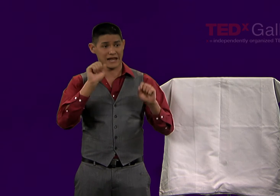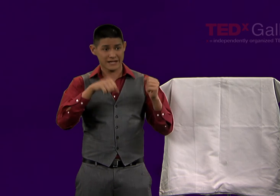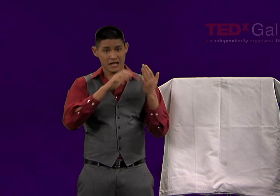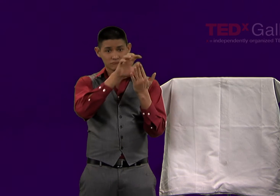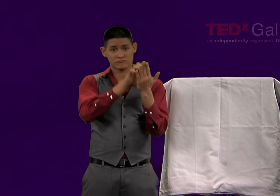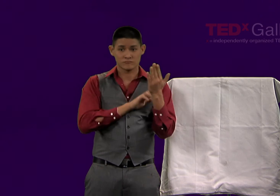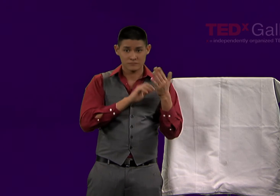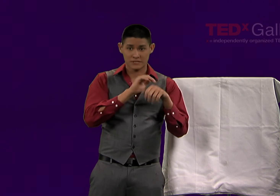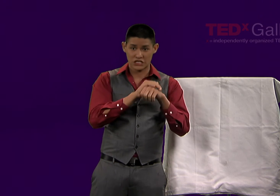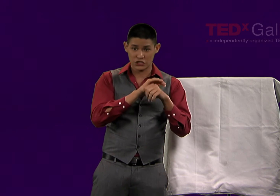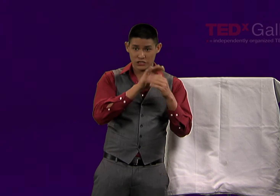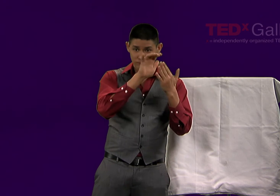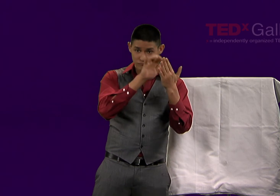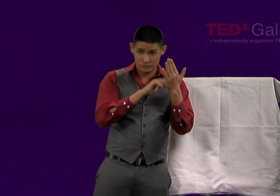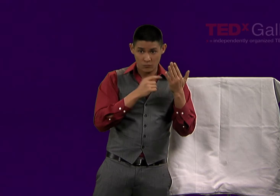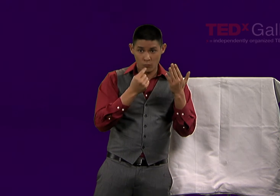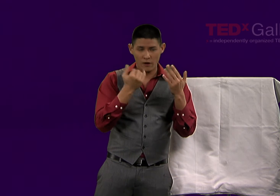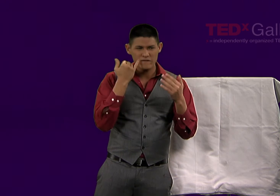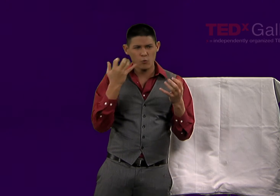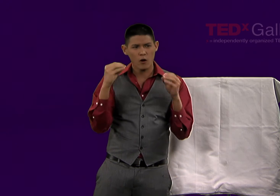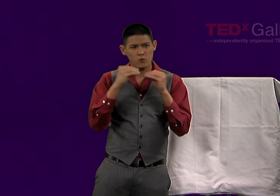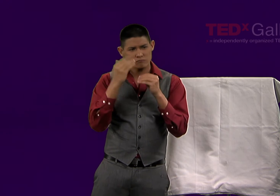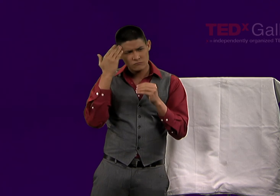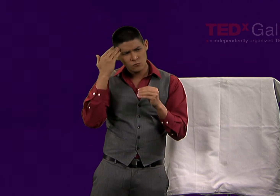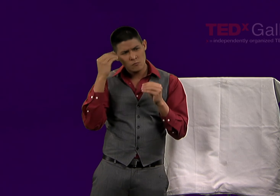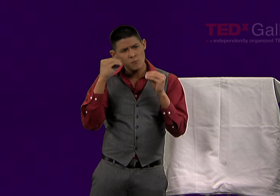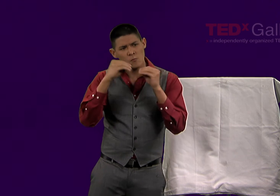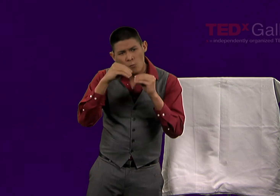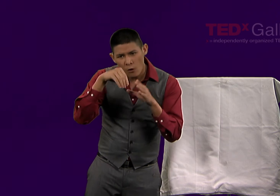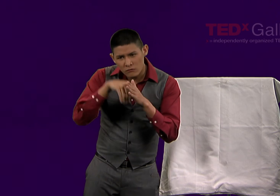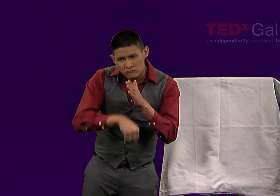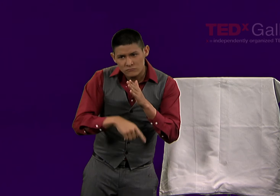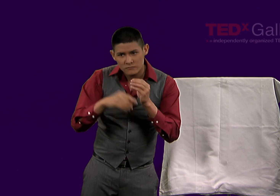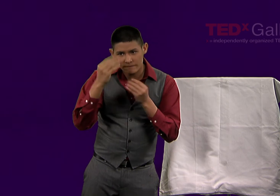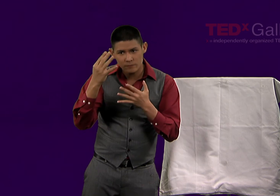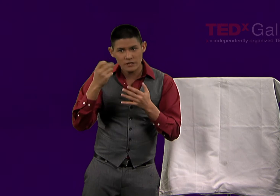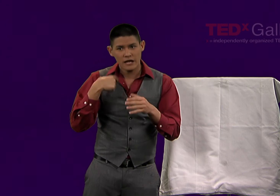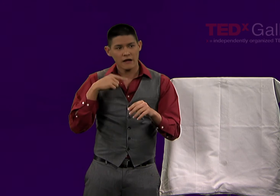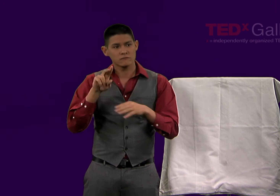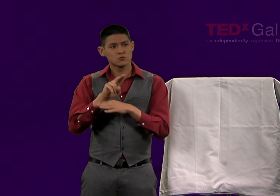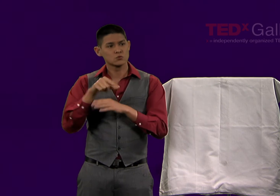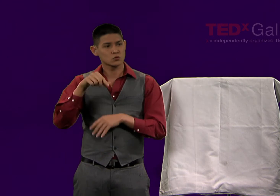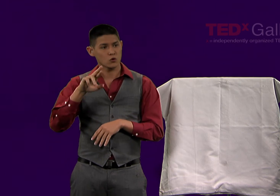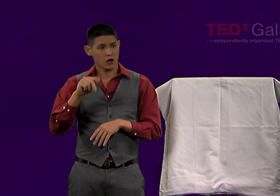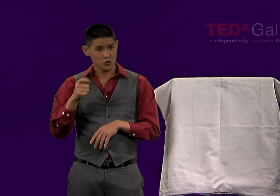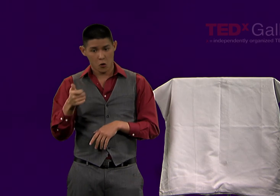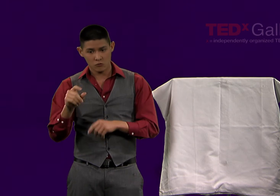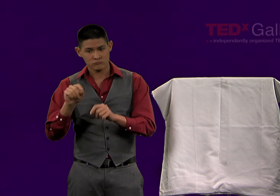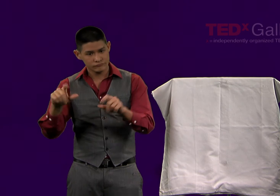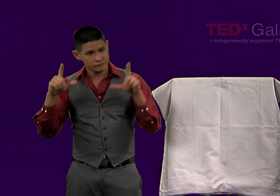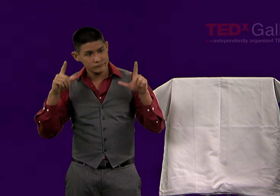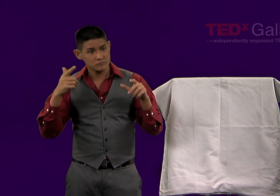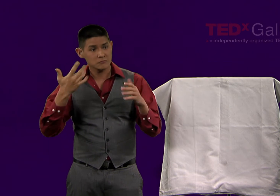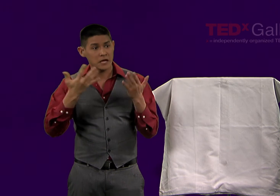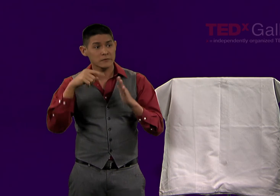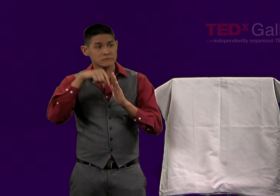that are often in written English. But if you like more detailed information, you can simply use your smartphone, access the QR code,